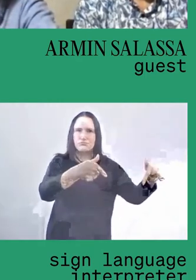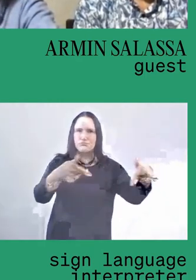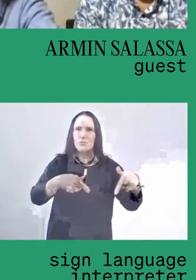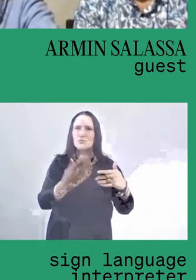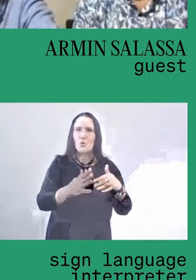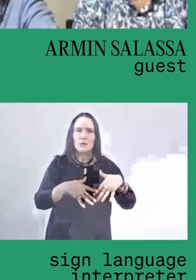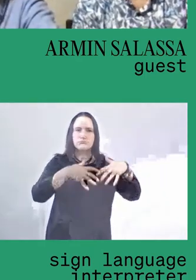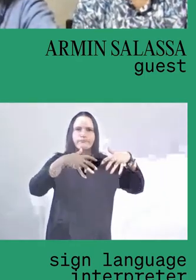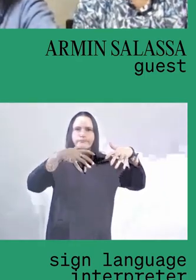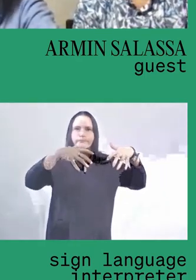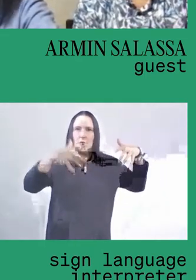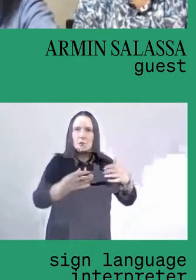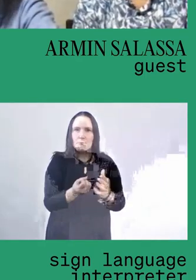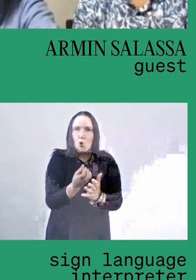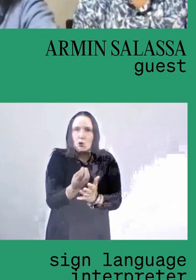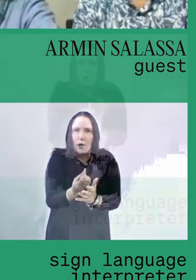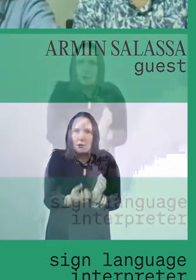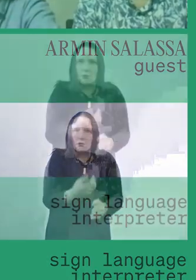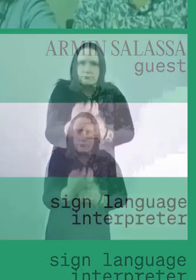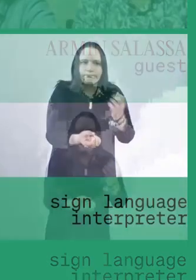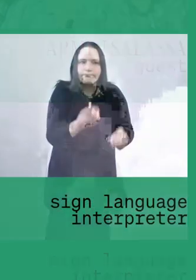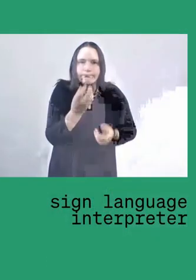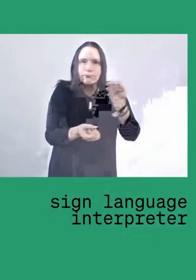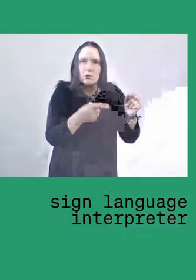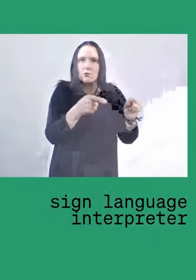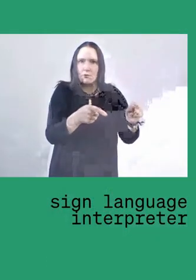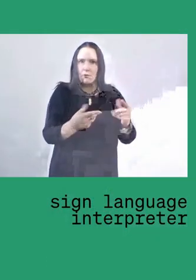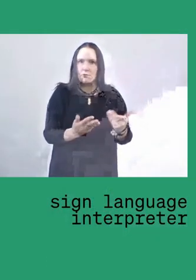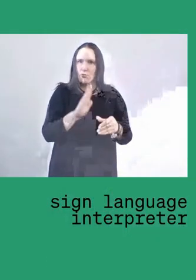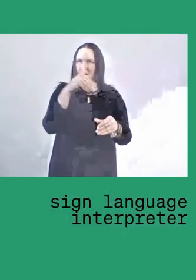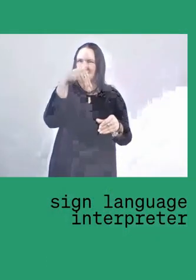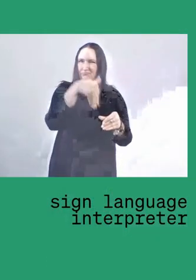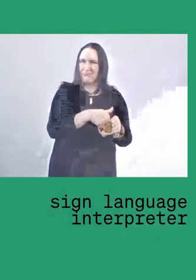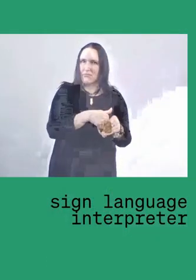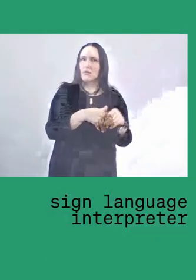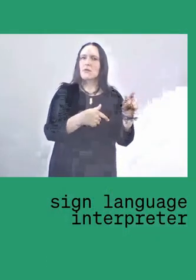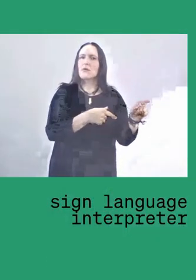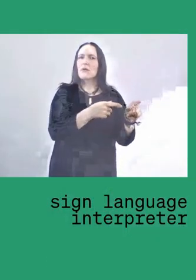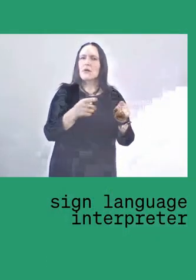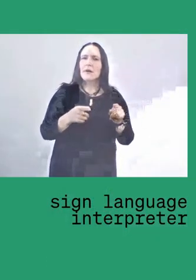It in turn segregates the agriculture from people in Salassae